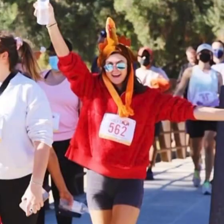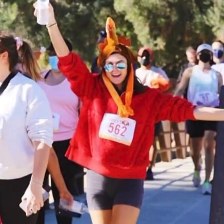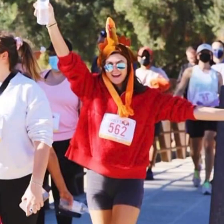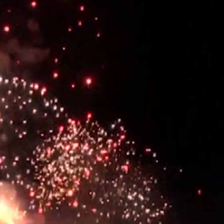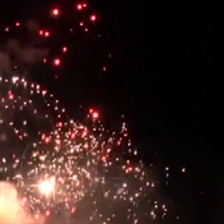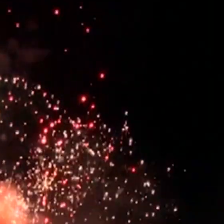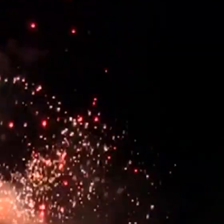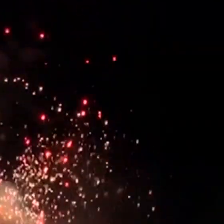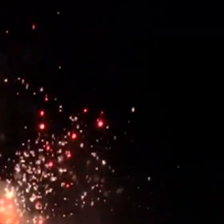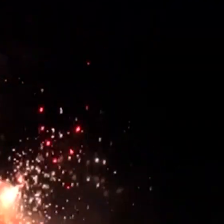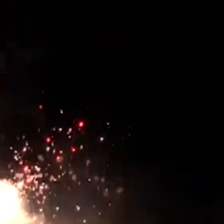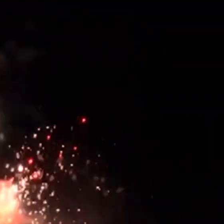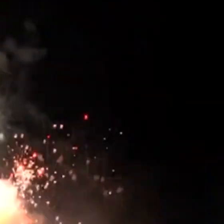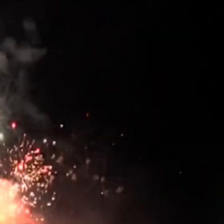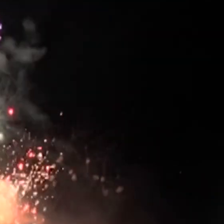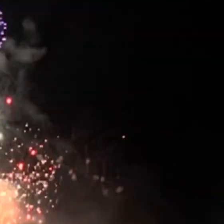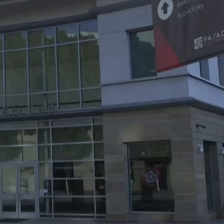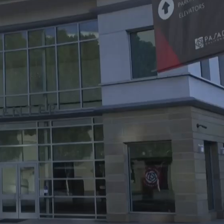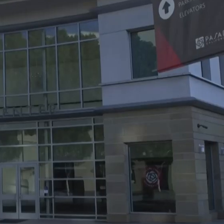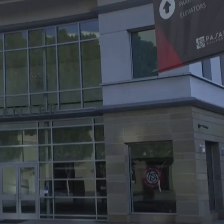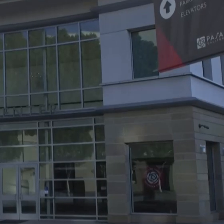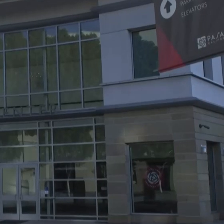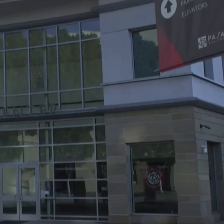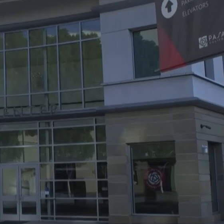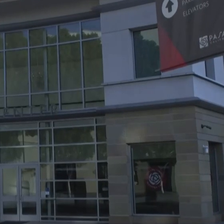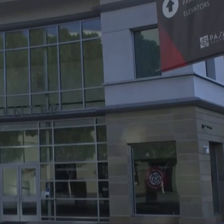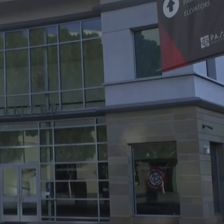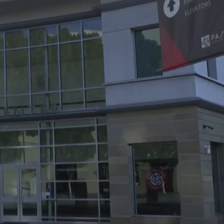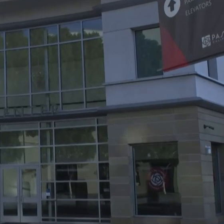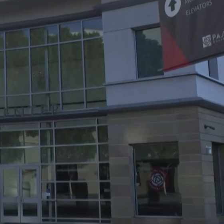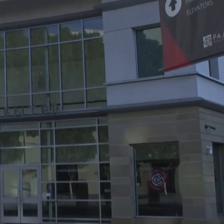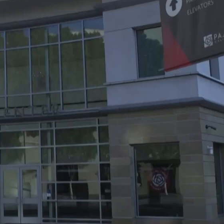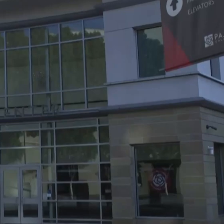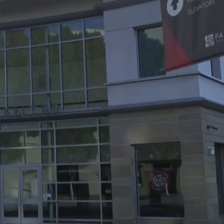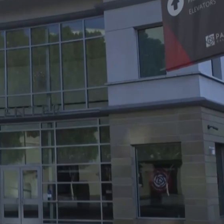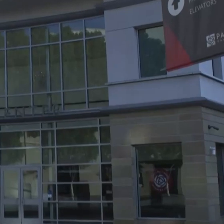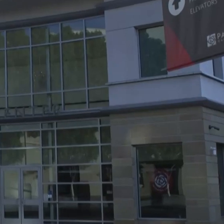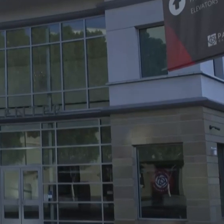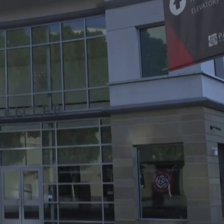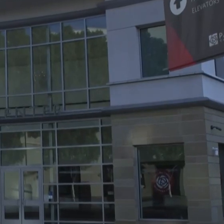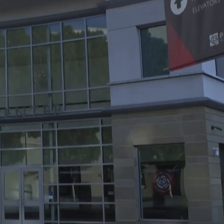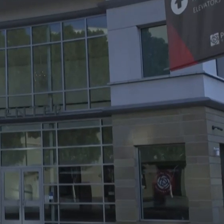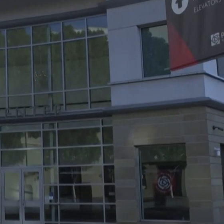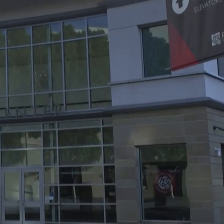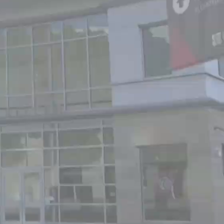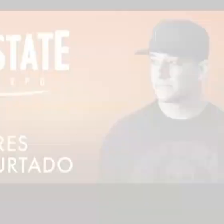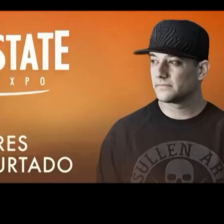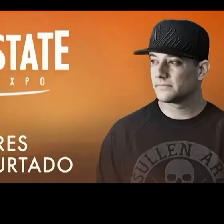events in america fest the pasadena convention center welcomed